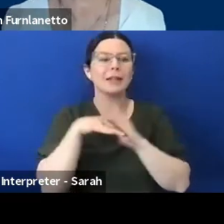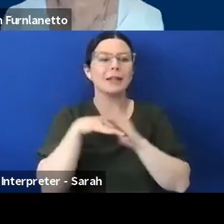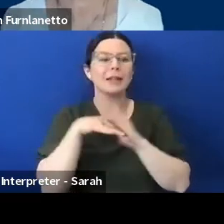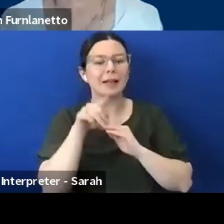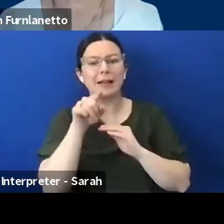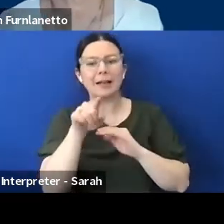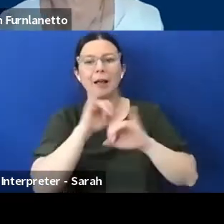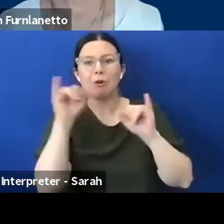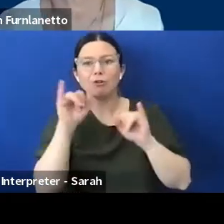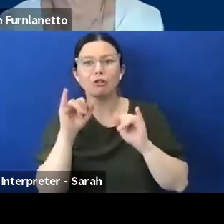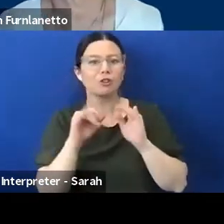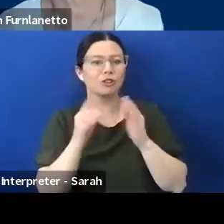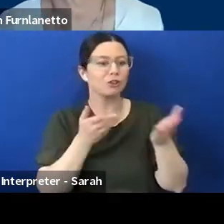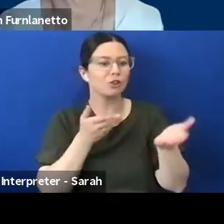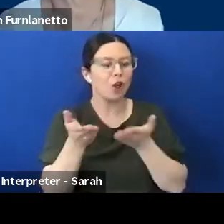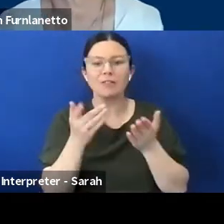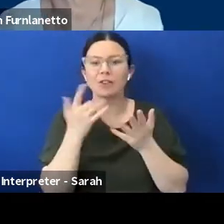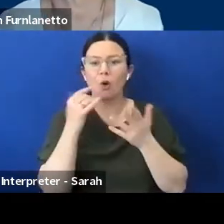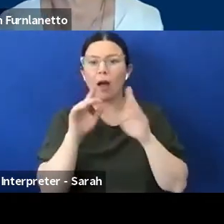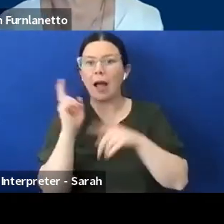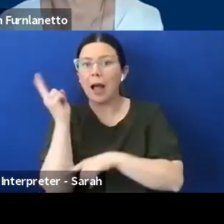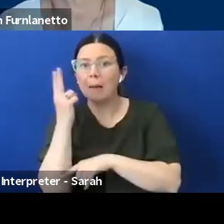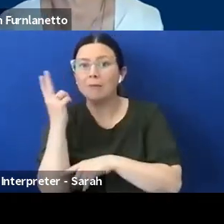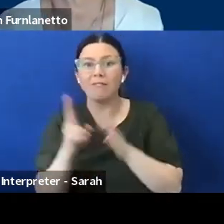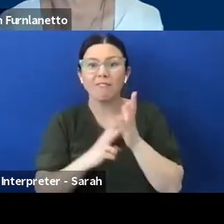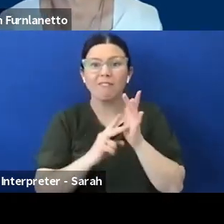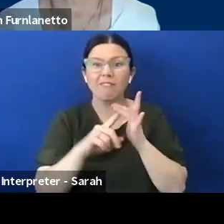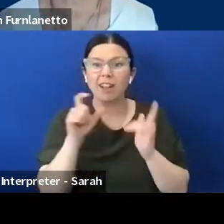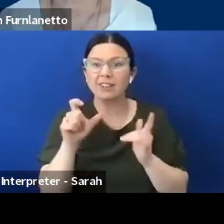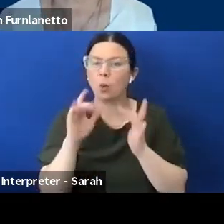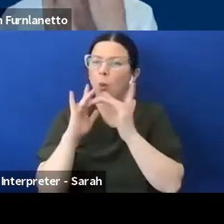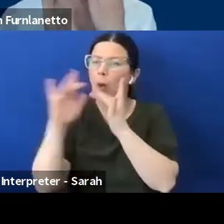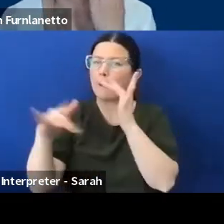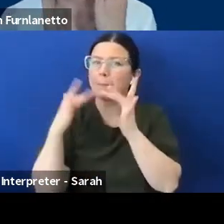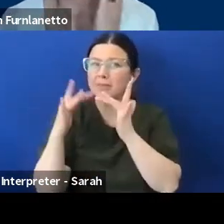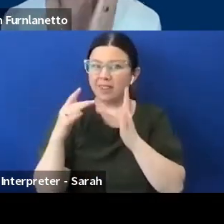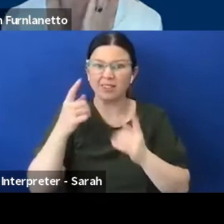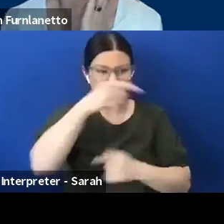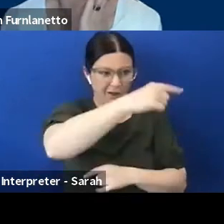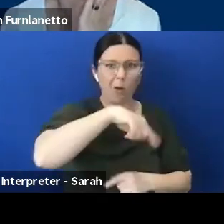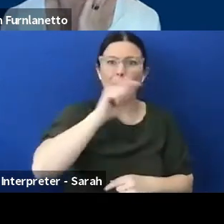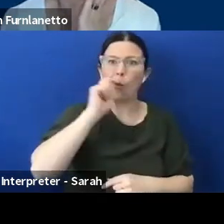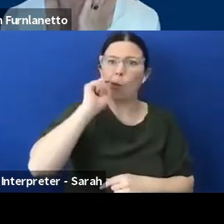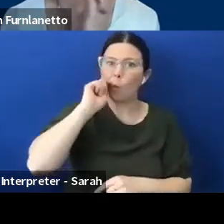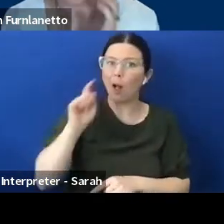any of those websites that people will be going to in the instance of an emergency, so